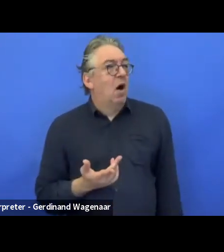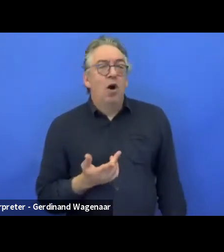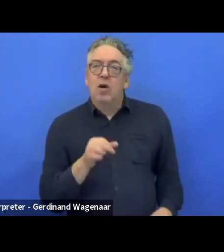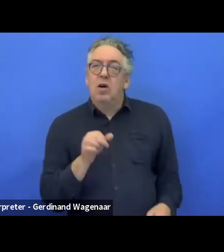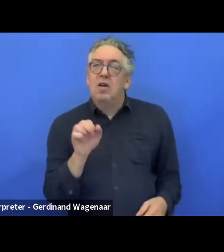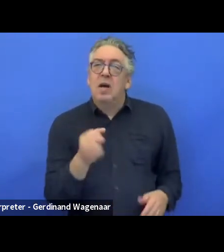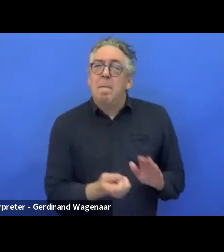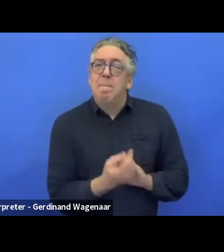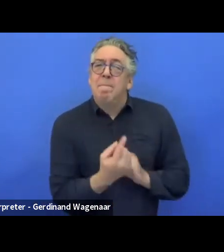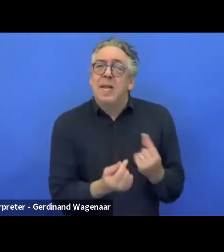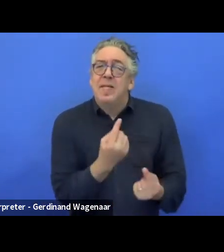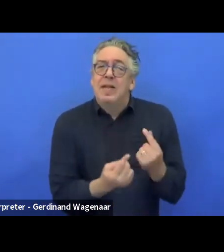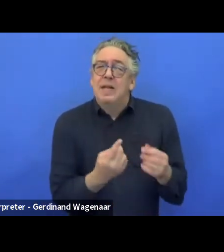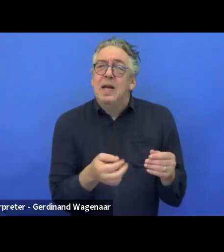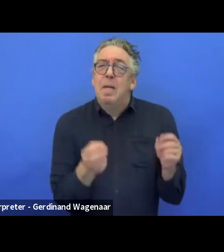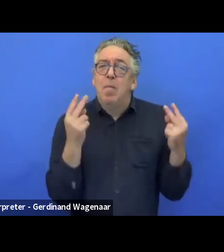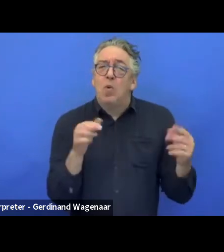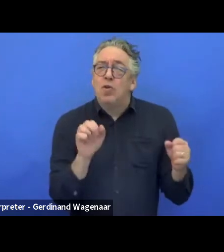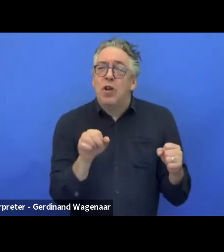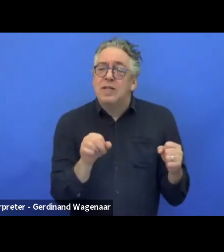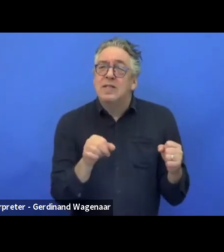the distance is important, but for us, for example,